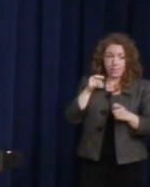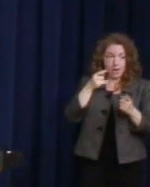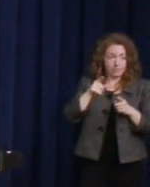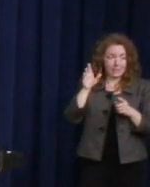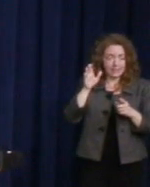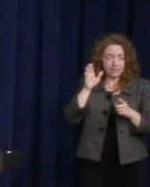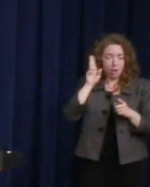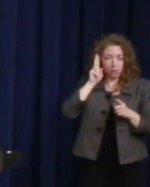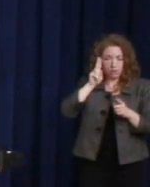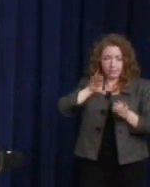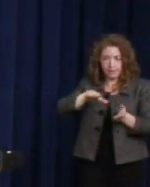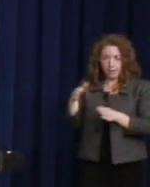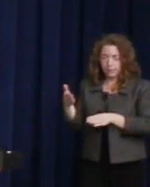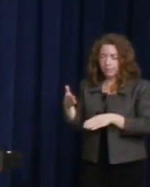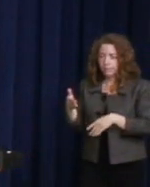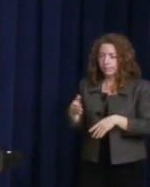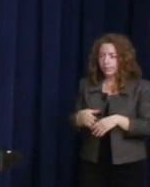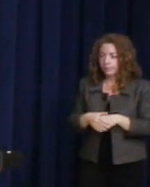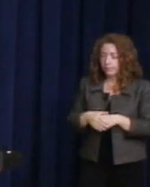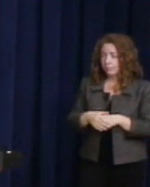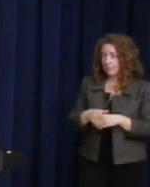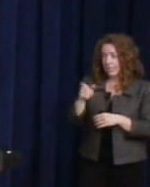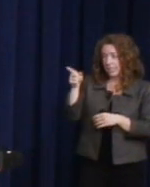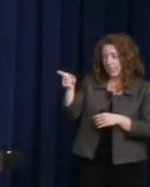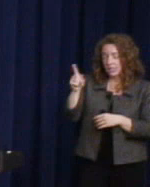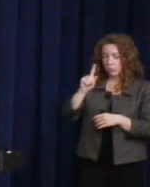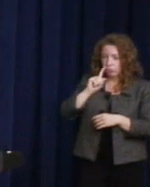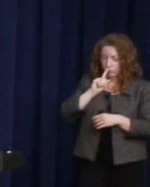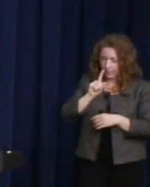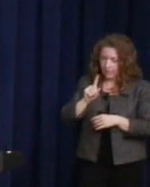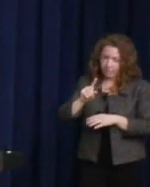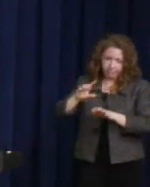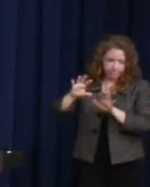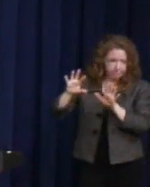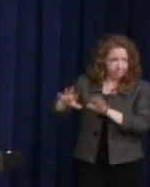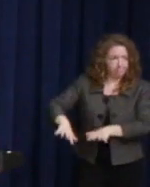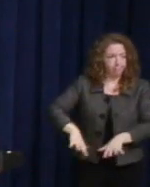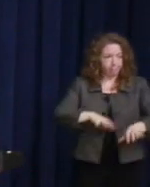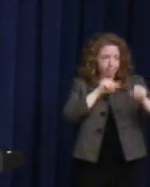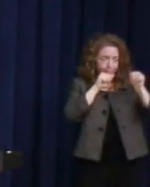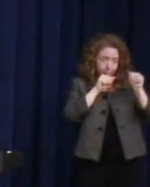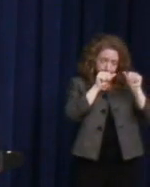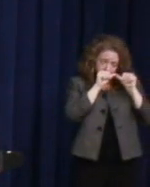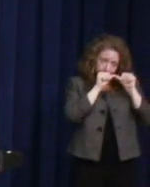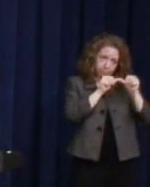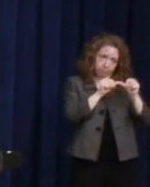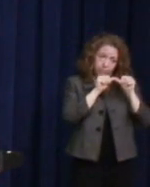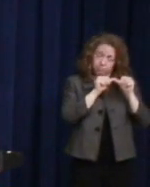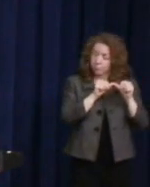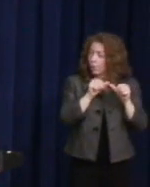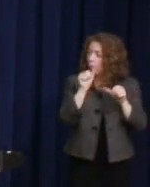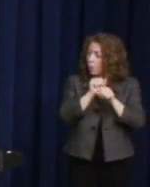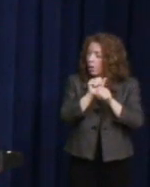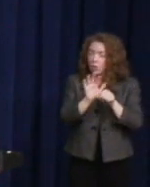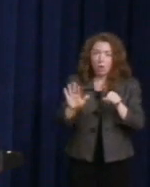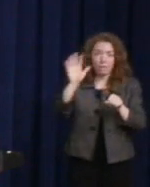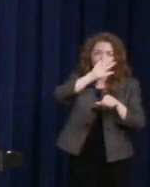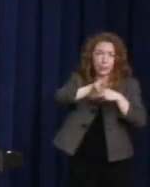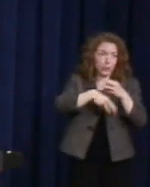He's picked up Harvey's mantel. He's taken that mantel. He has worked worldwide to spread the image